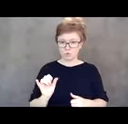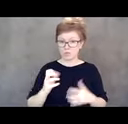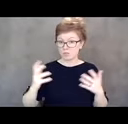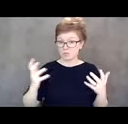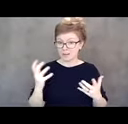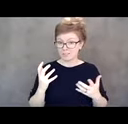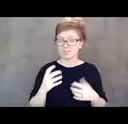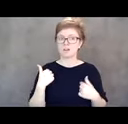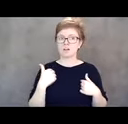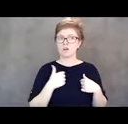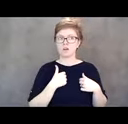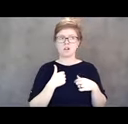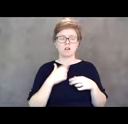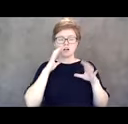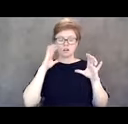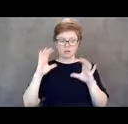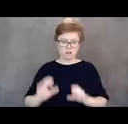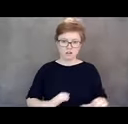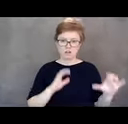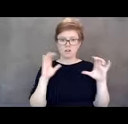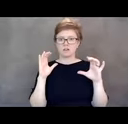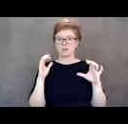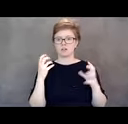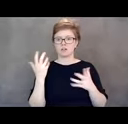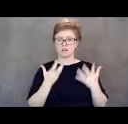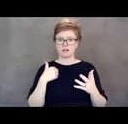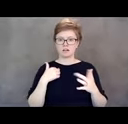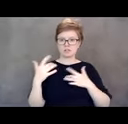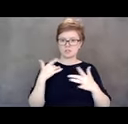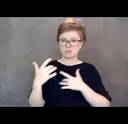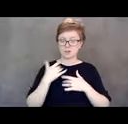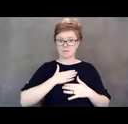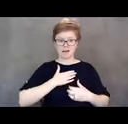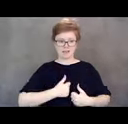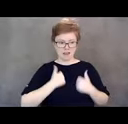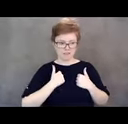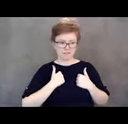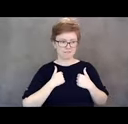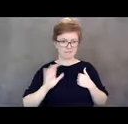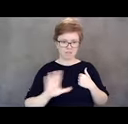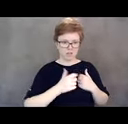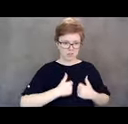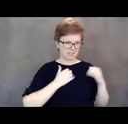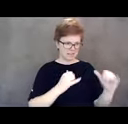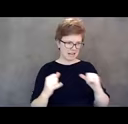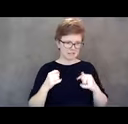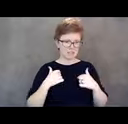We worried about our lives and the lives of others like us. And instead of letting that fear take over,